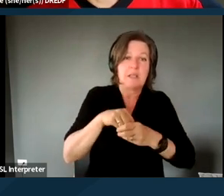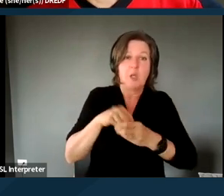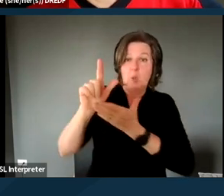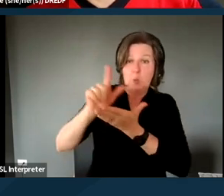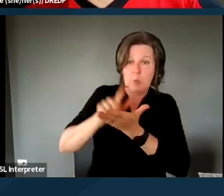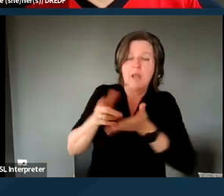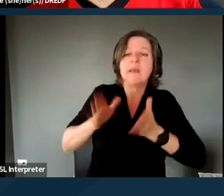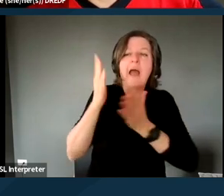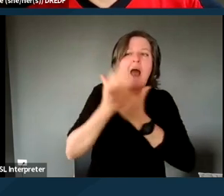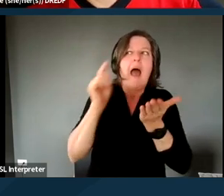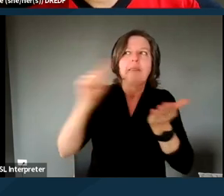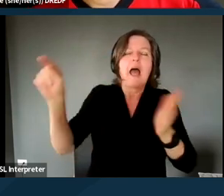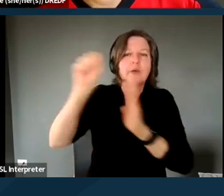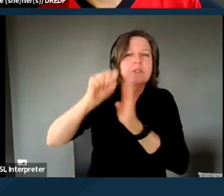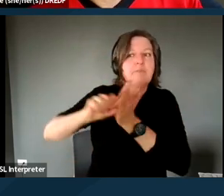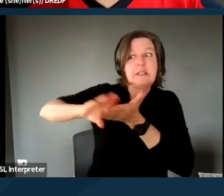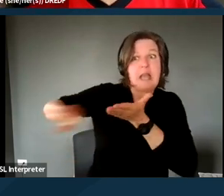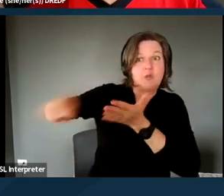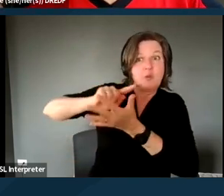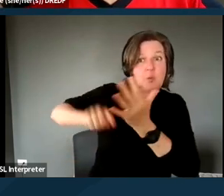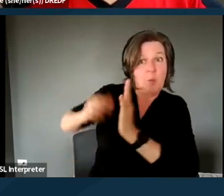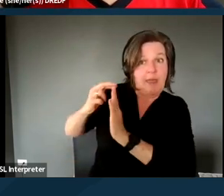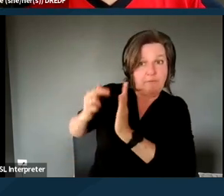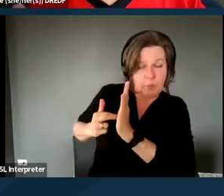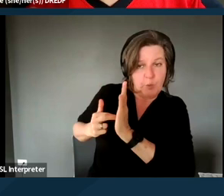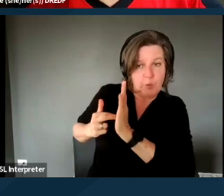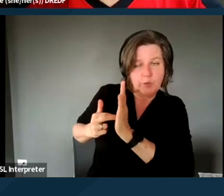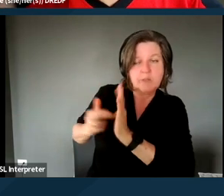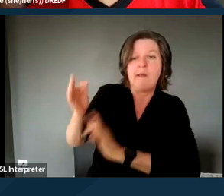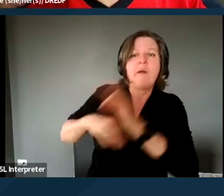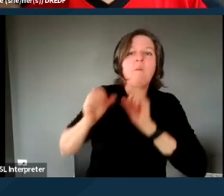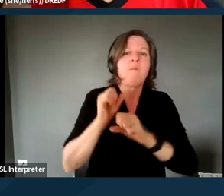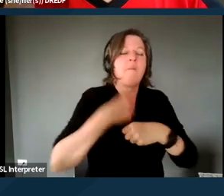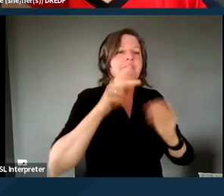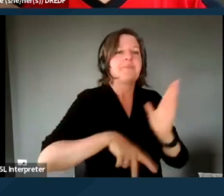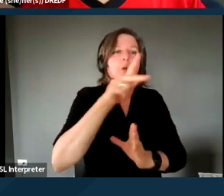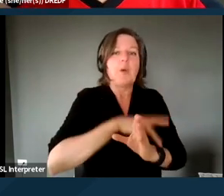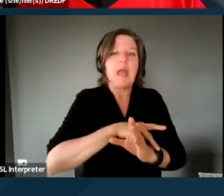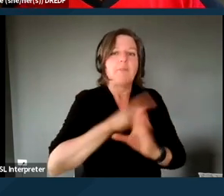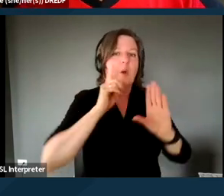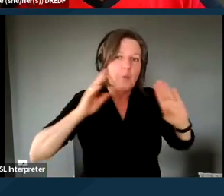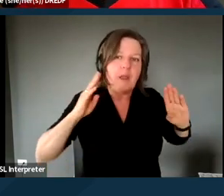and create programs that are intended for a specific group of Medi-Cal beneficiaries